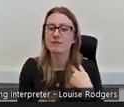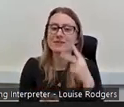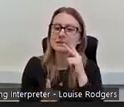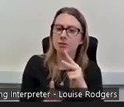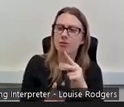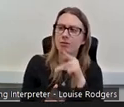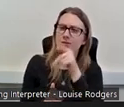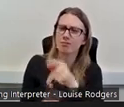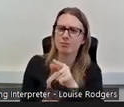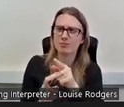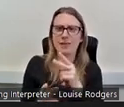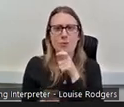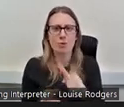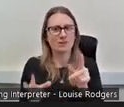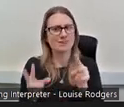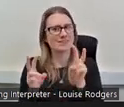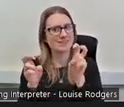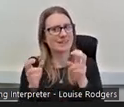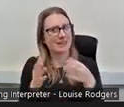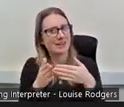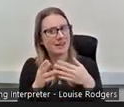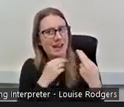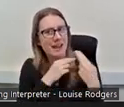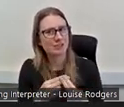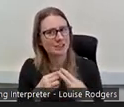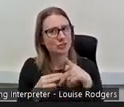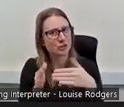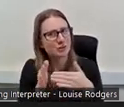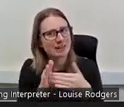barrier actually and when it comes to engaging with different groups and different people.